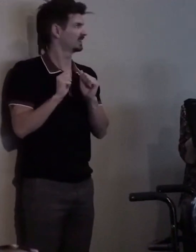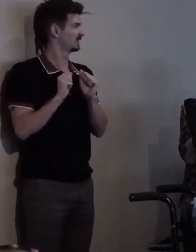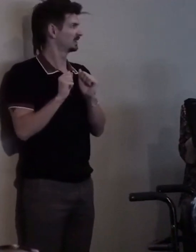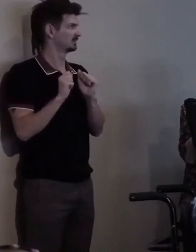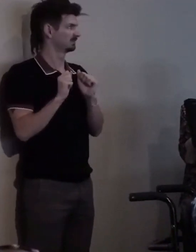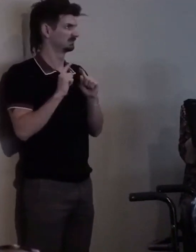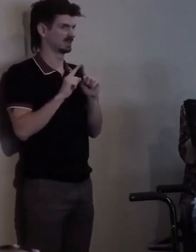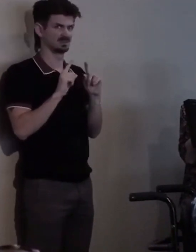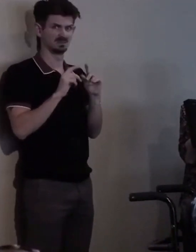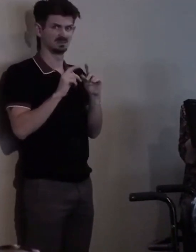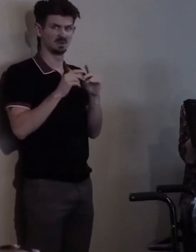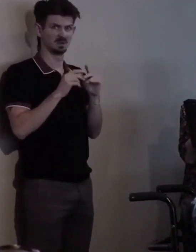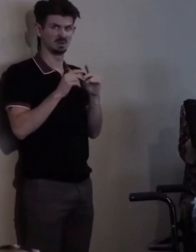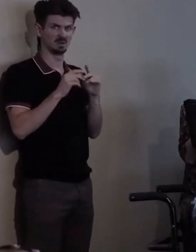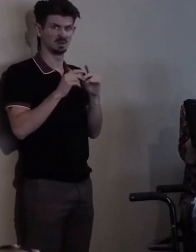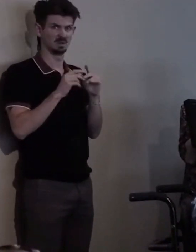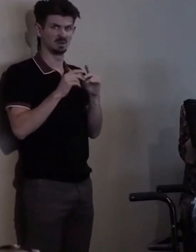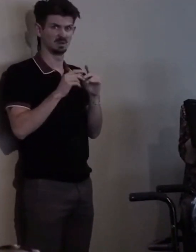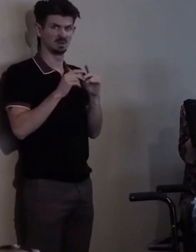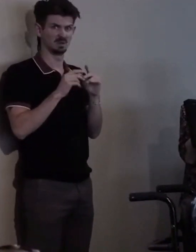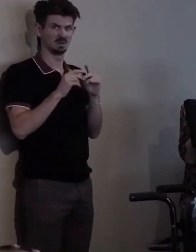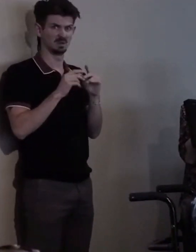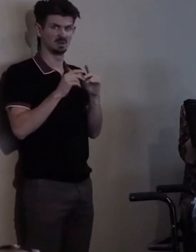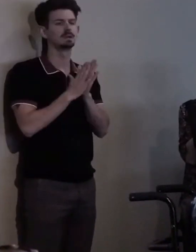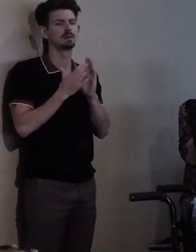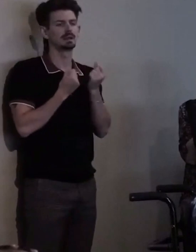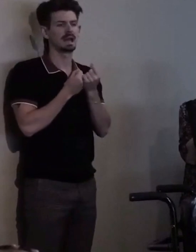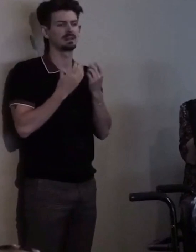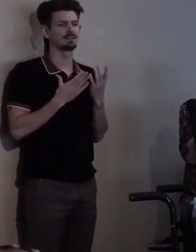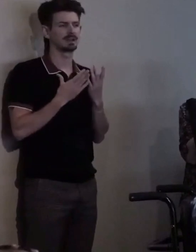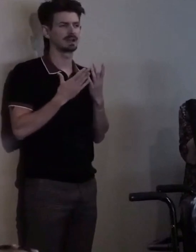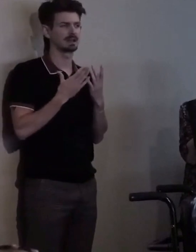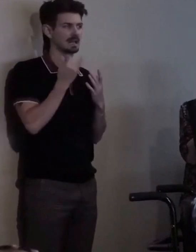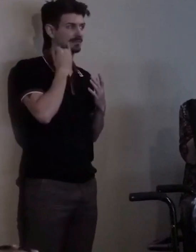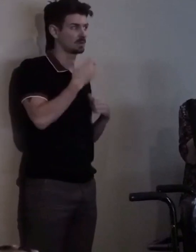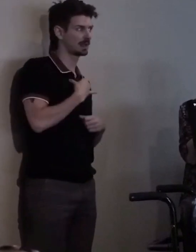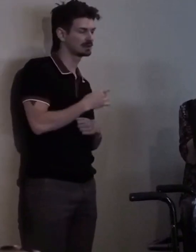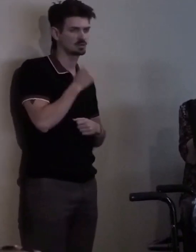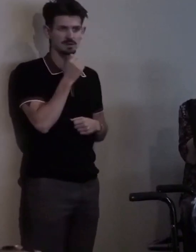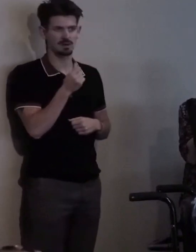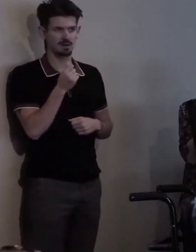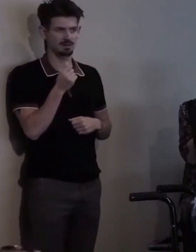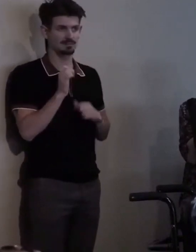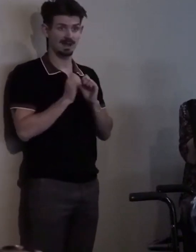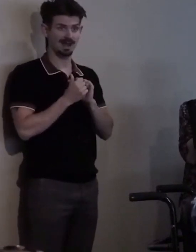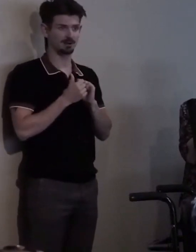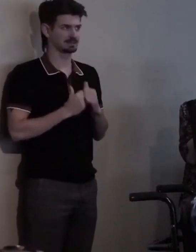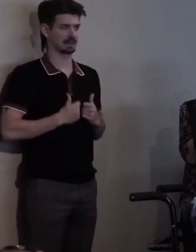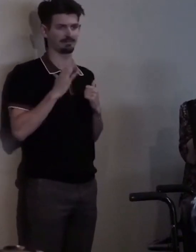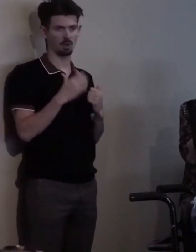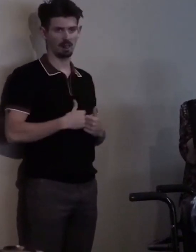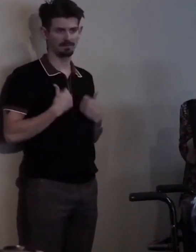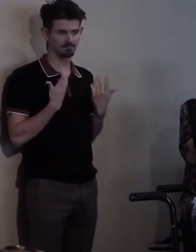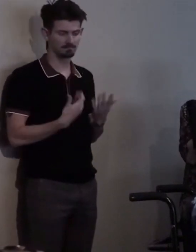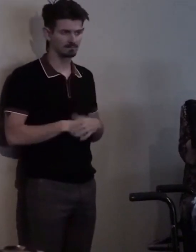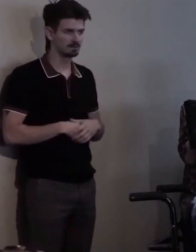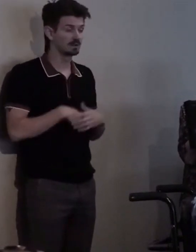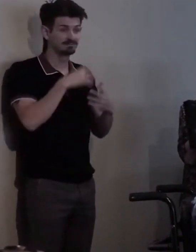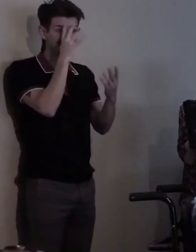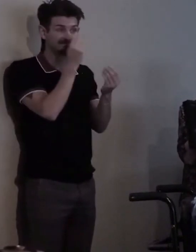you become an advocate whether you want to or not, just by living your life. And I have to tell you, there is no secret to this.